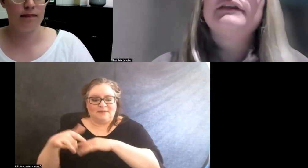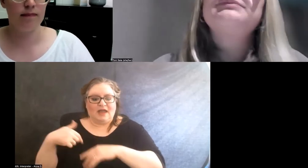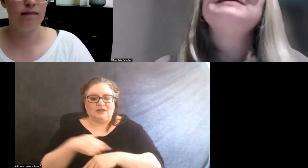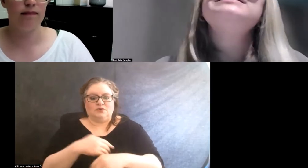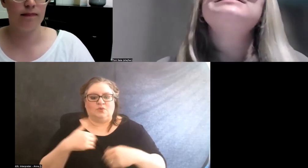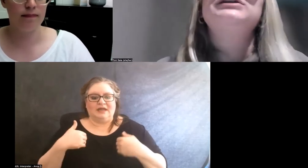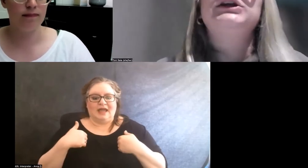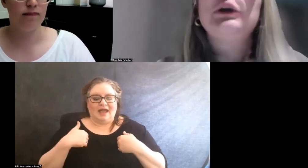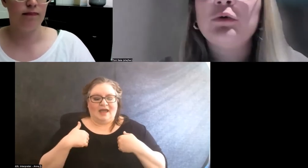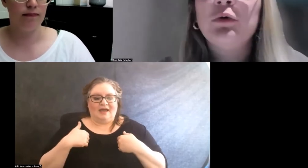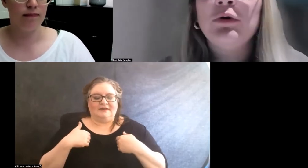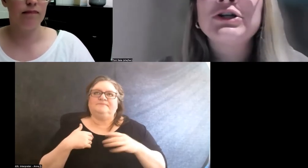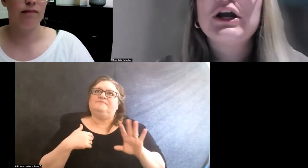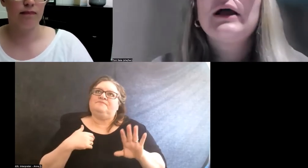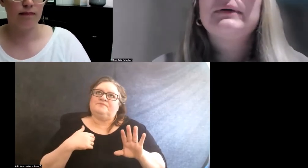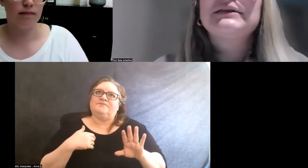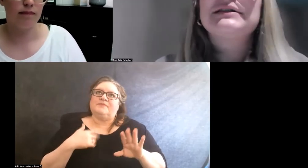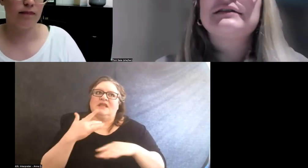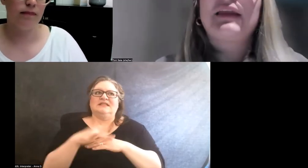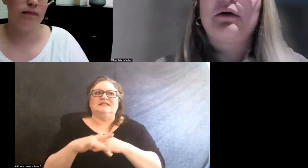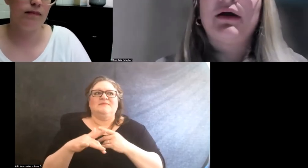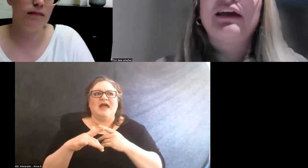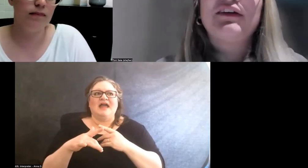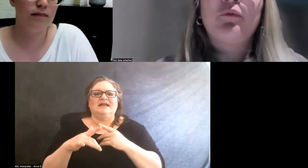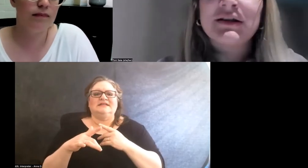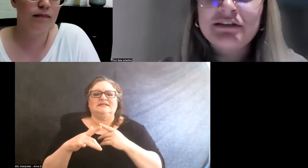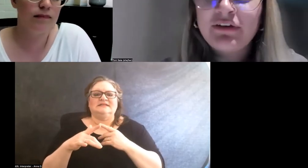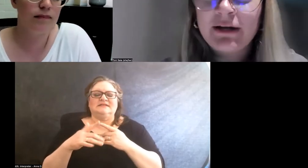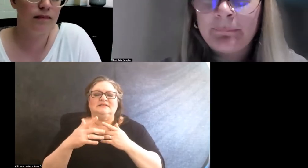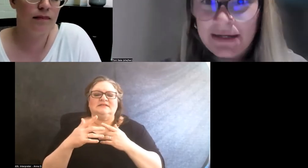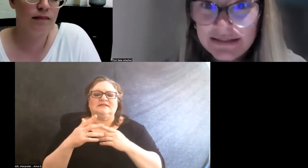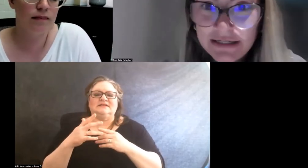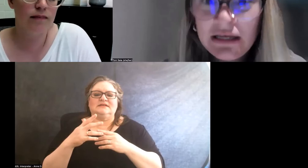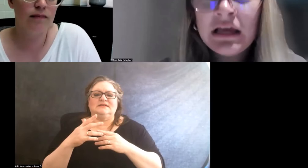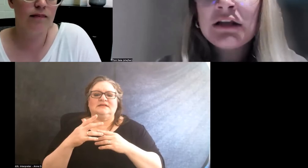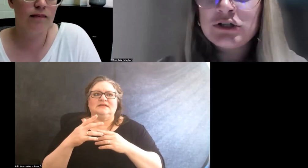The space isn't huge. But like if it wasn't very busy,